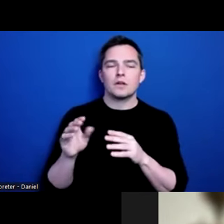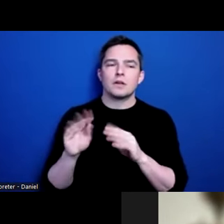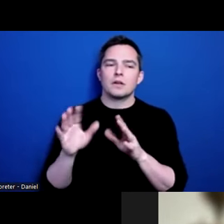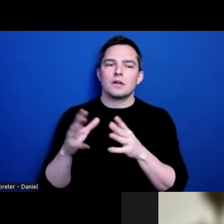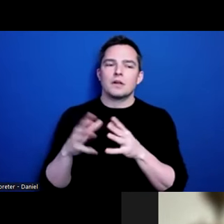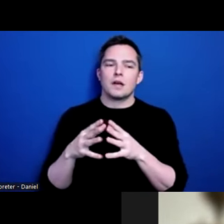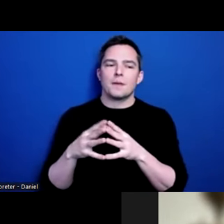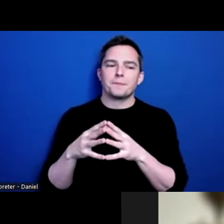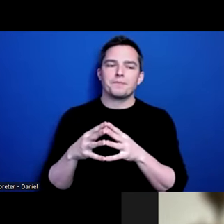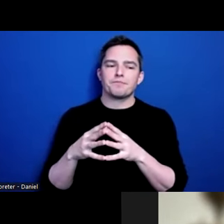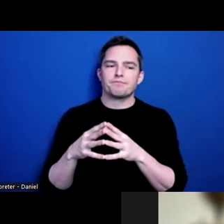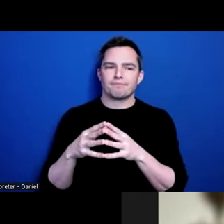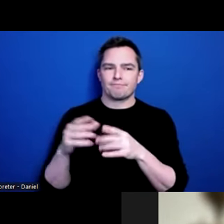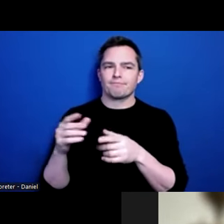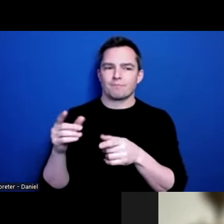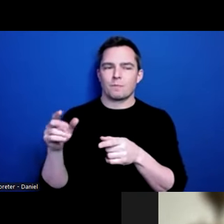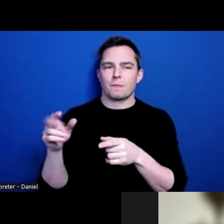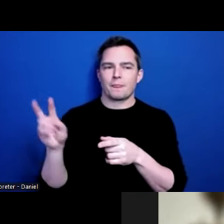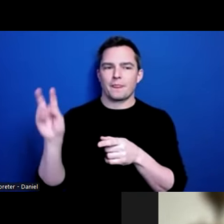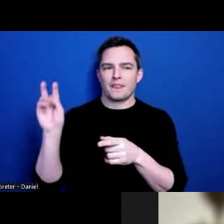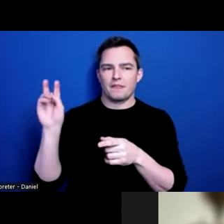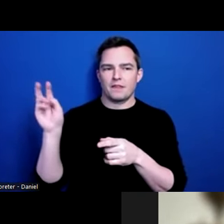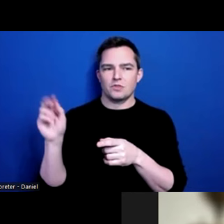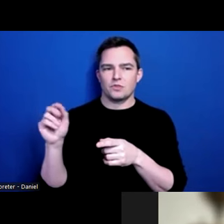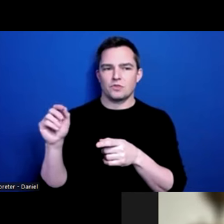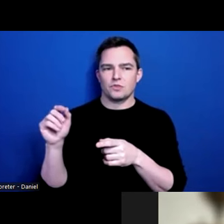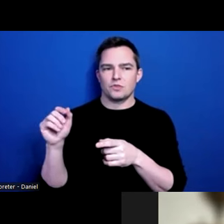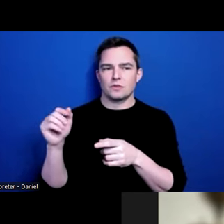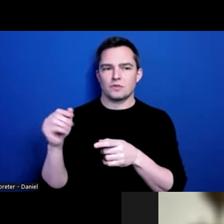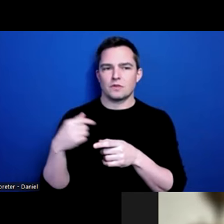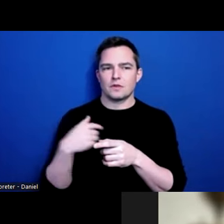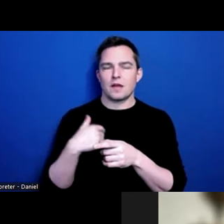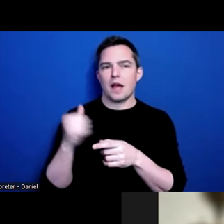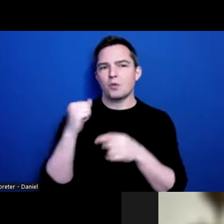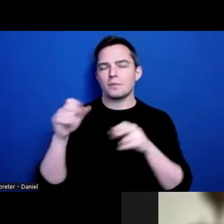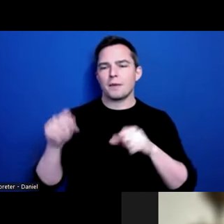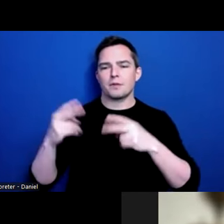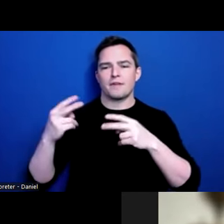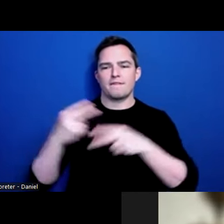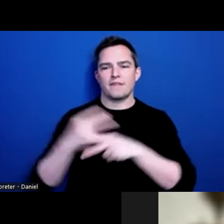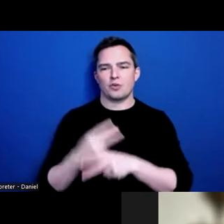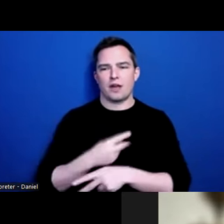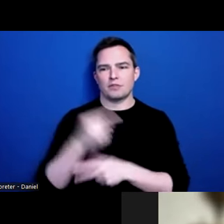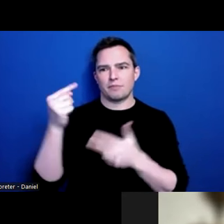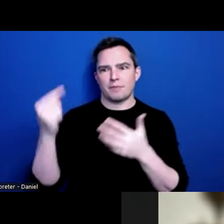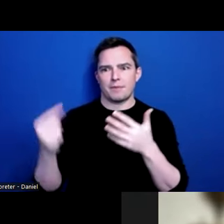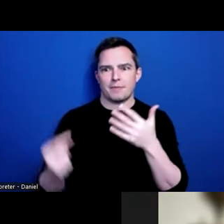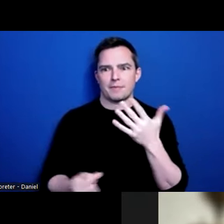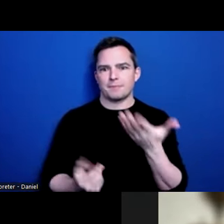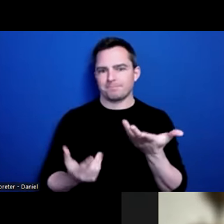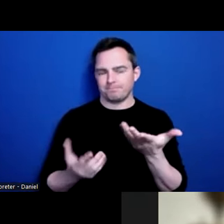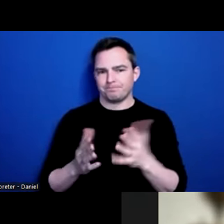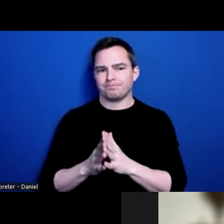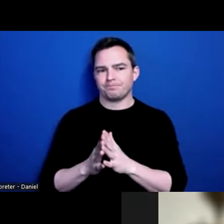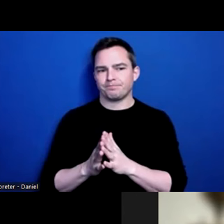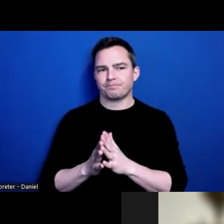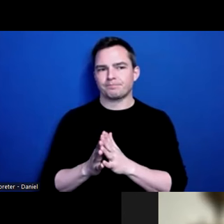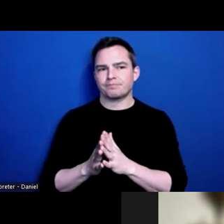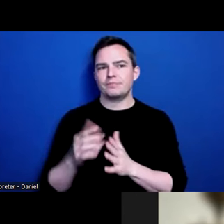[name not certain], without him, I would not have figured all this out. And my TBI doctors.